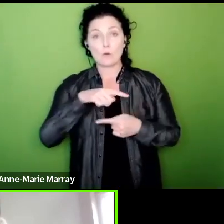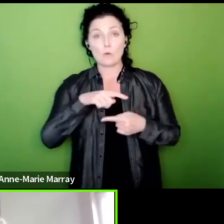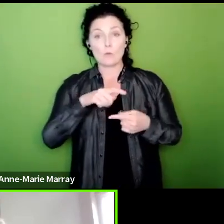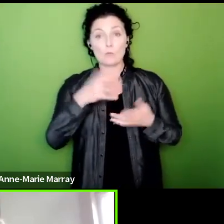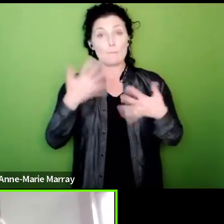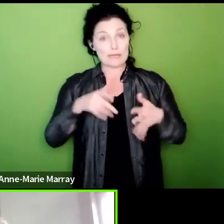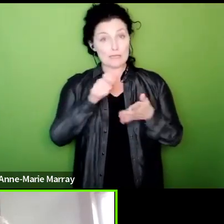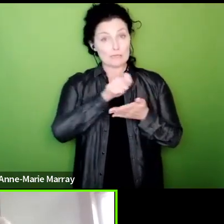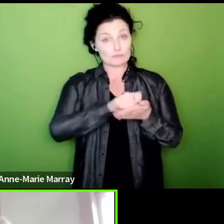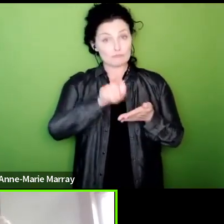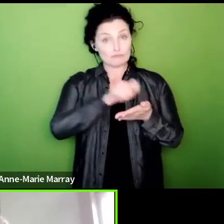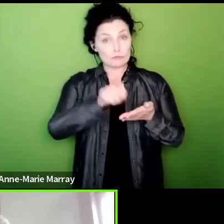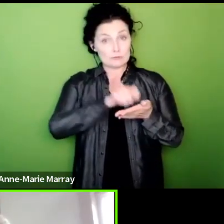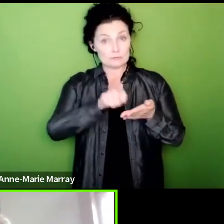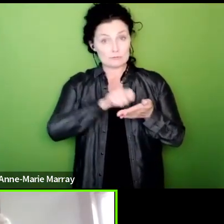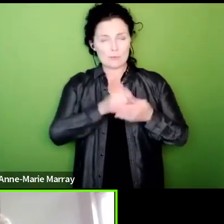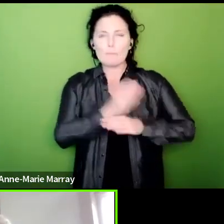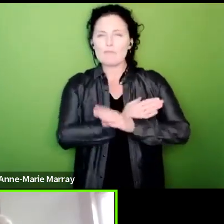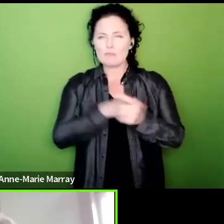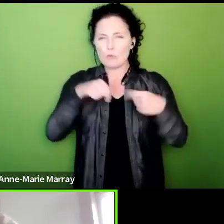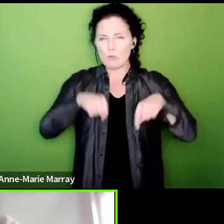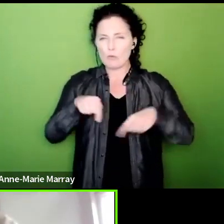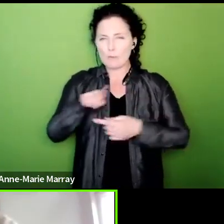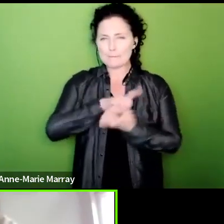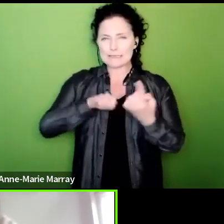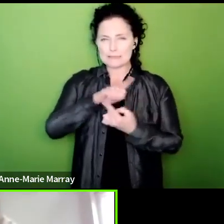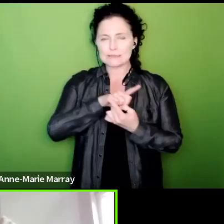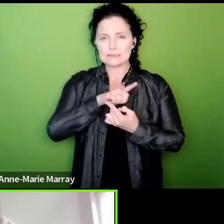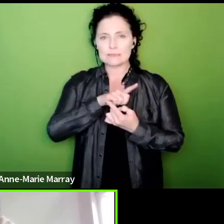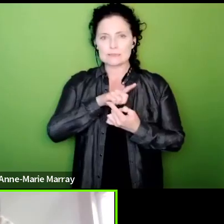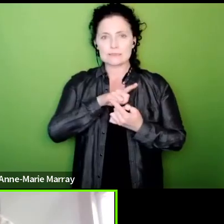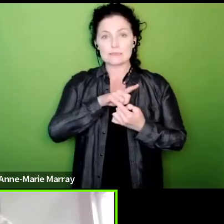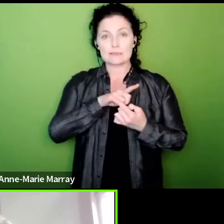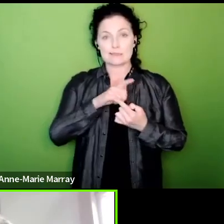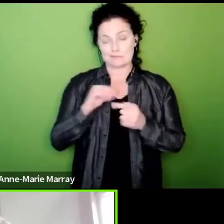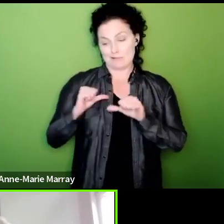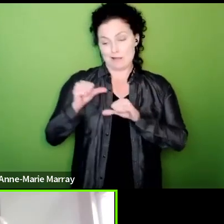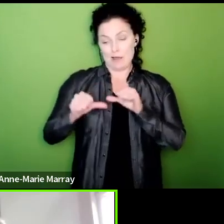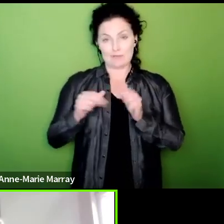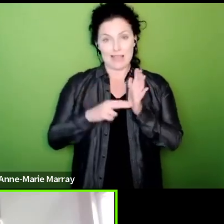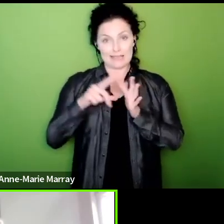written already before this meeting just just since the NEC has finished to the government and